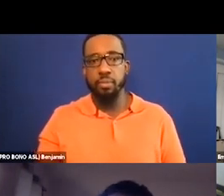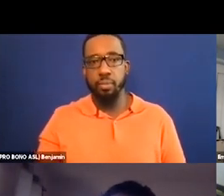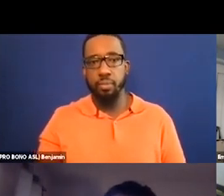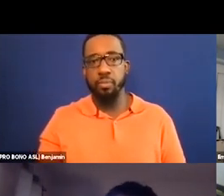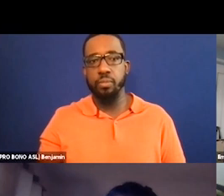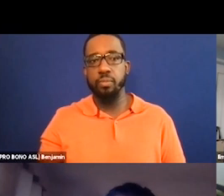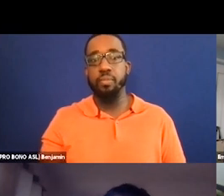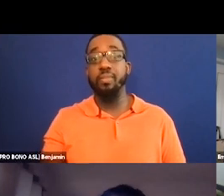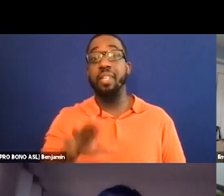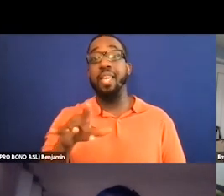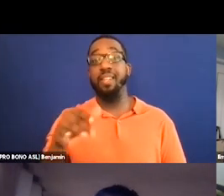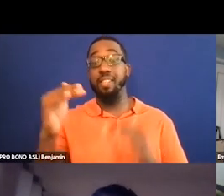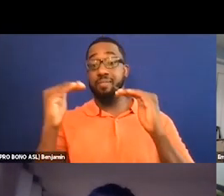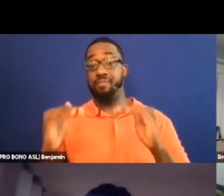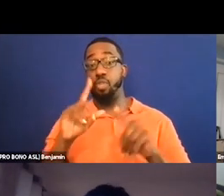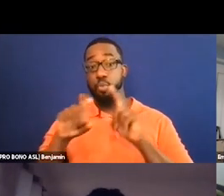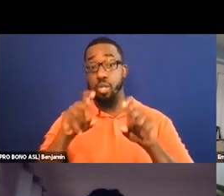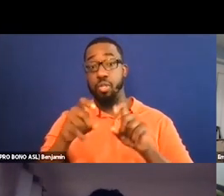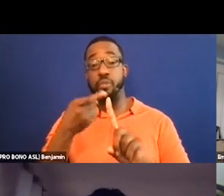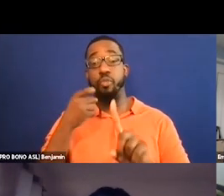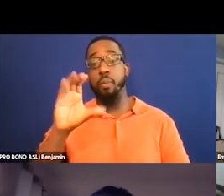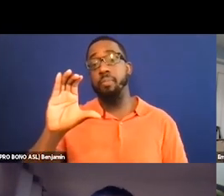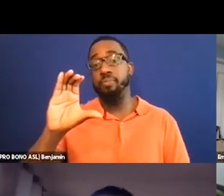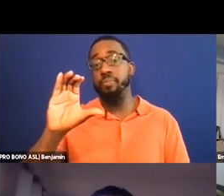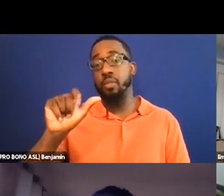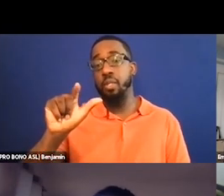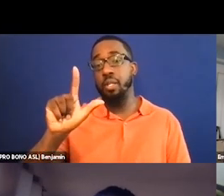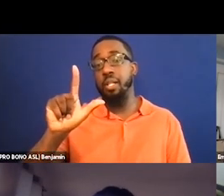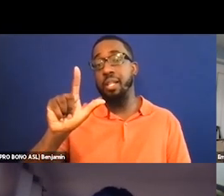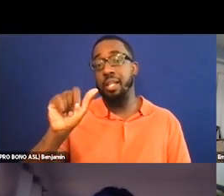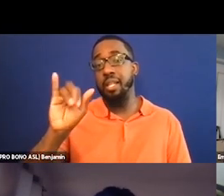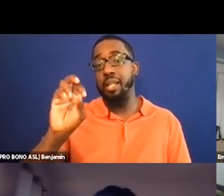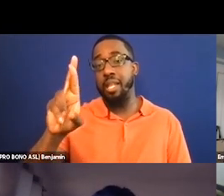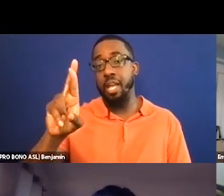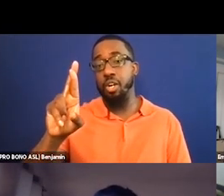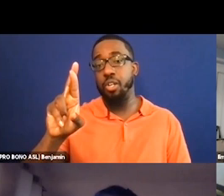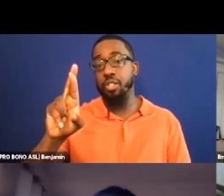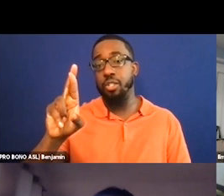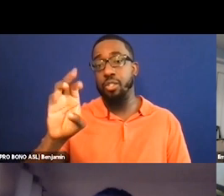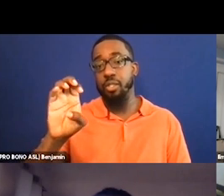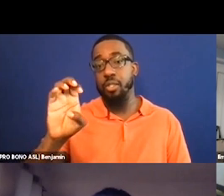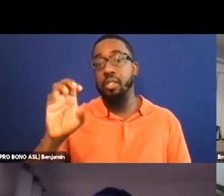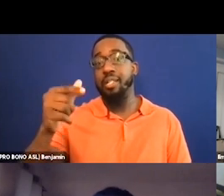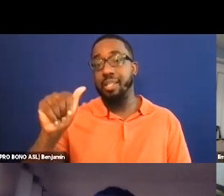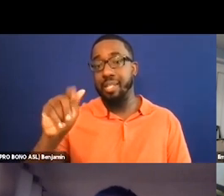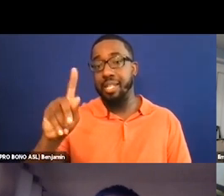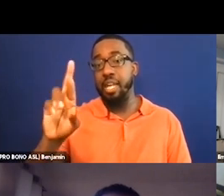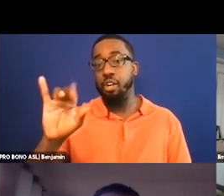So this comes from Claire Garrison and she's asking about resources for festivals to afford accessibility,